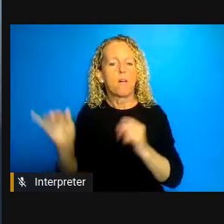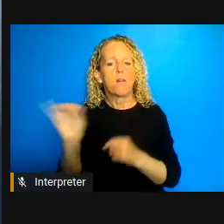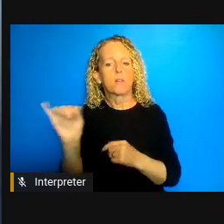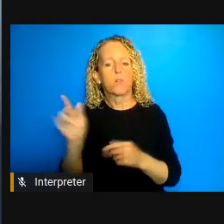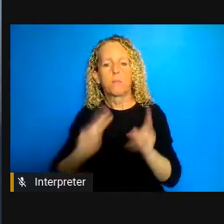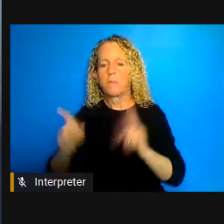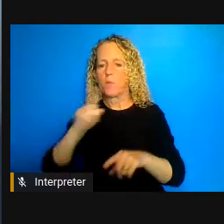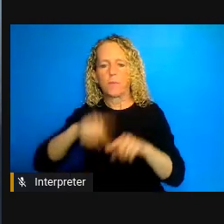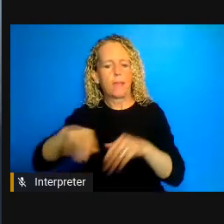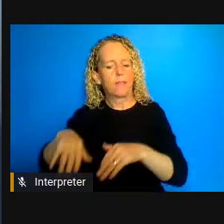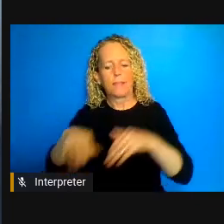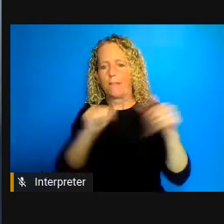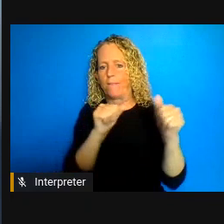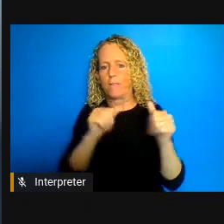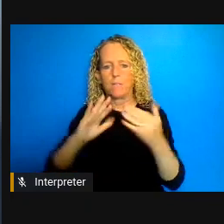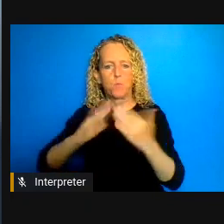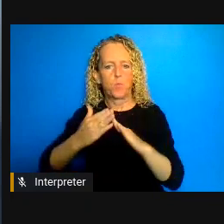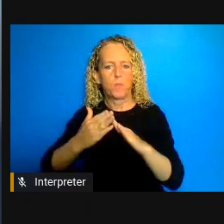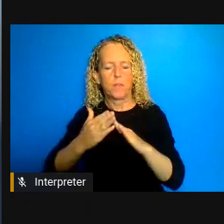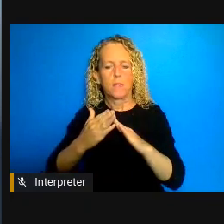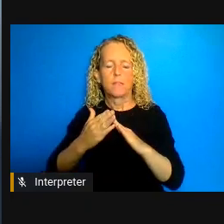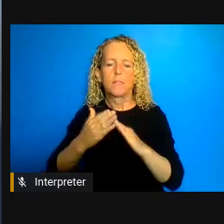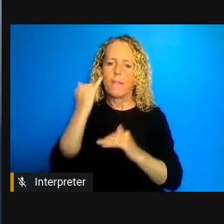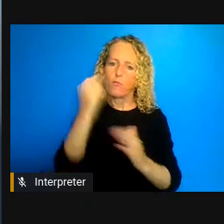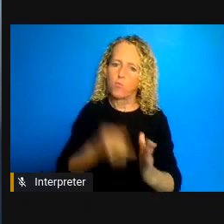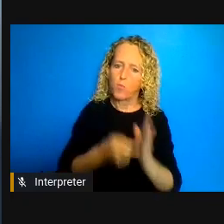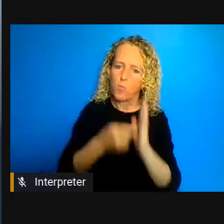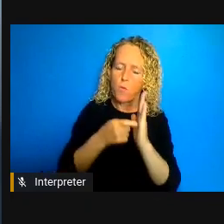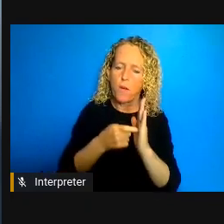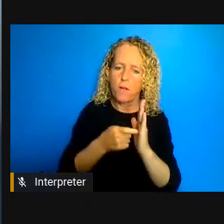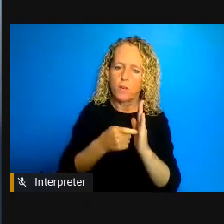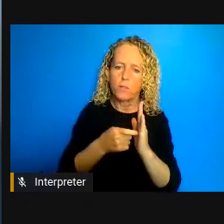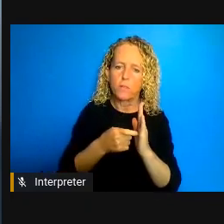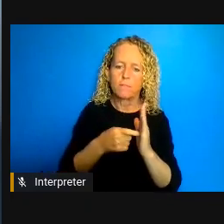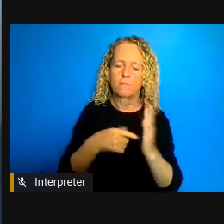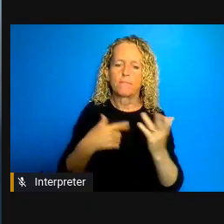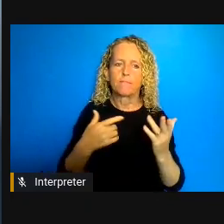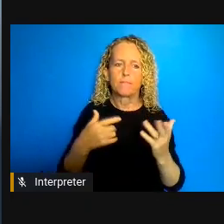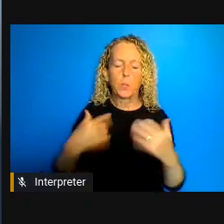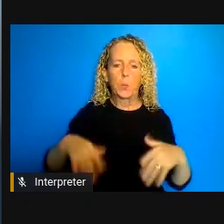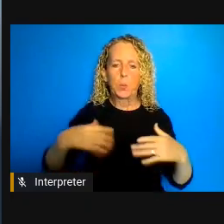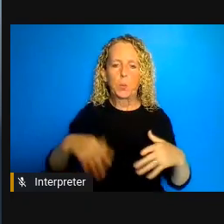screened through their health at least for their temperature upon return. We're